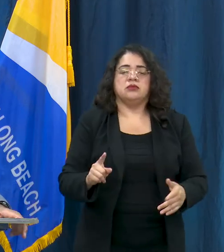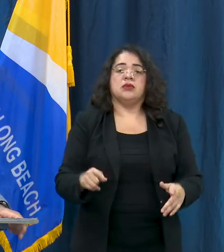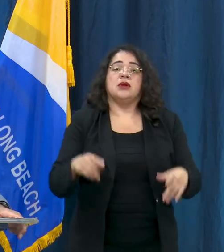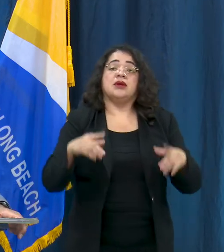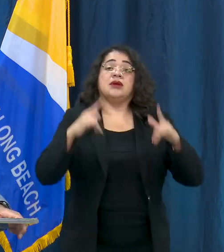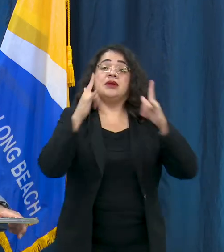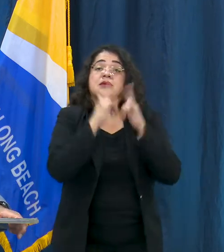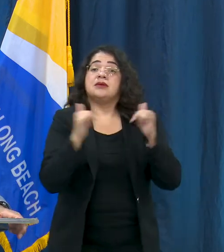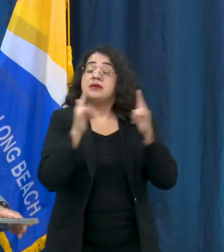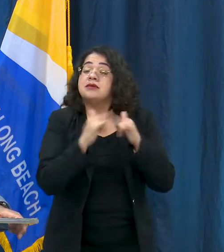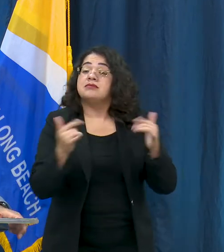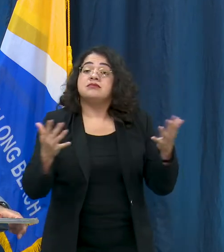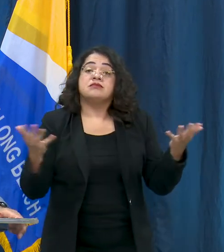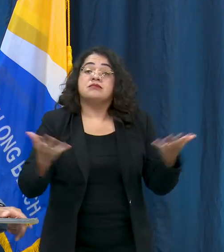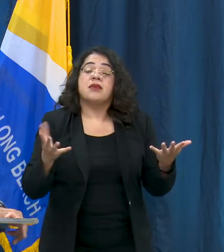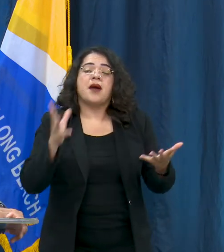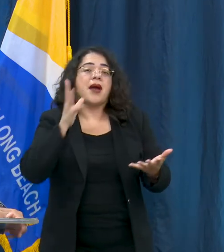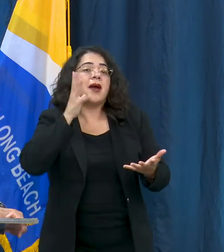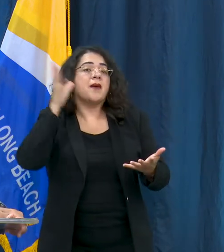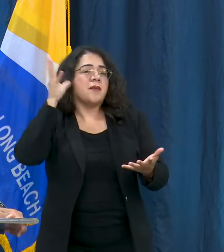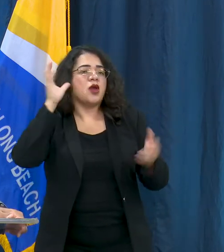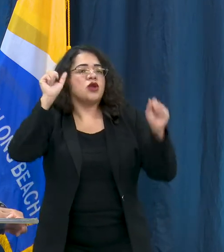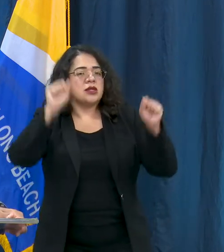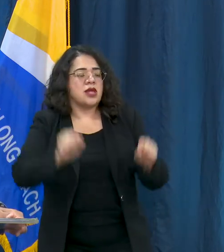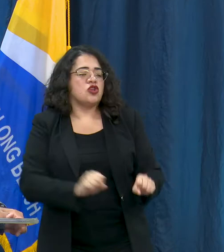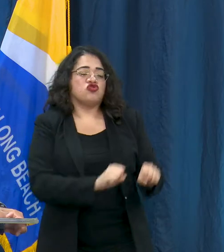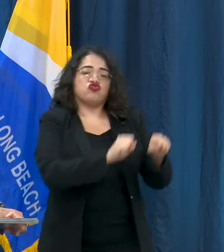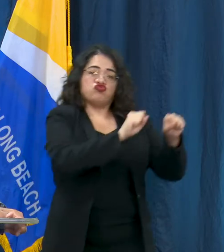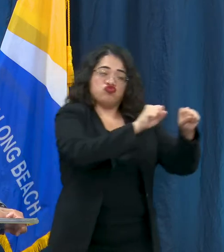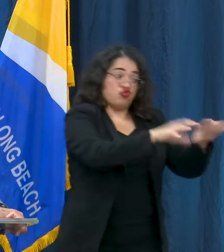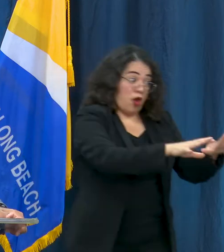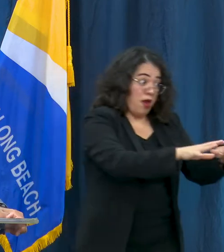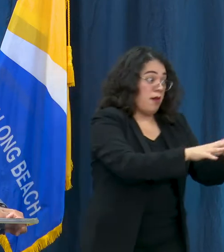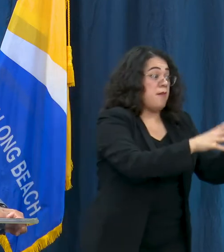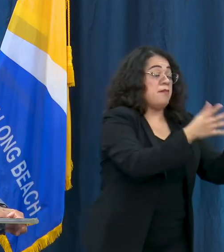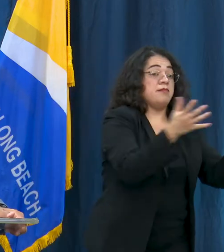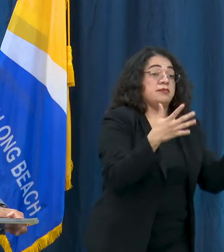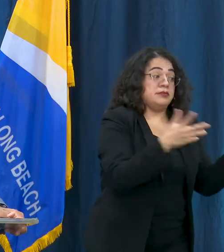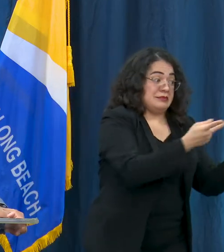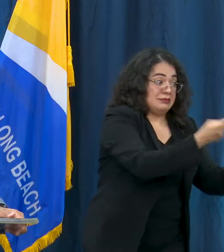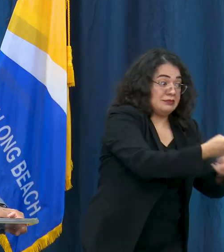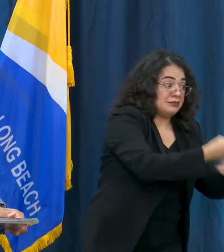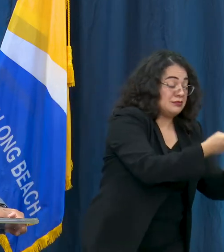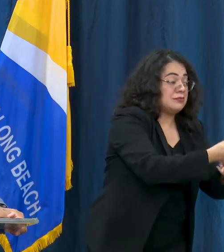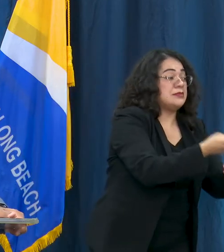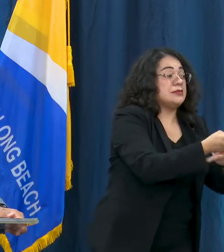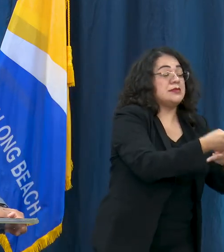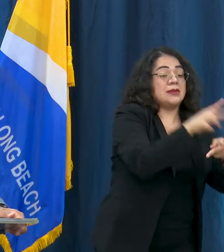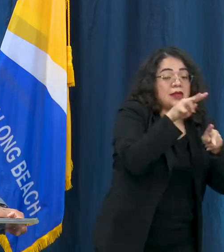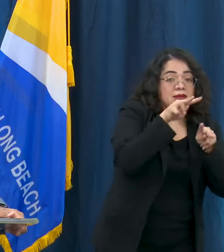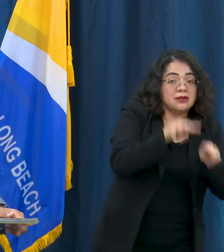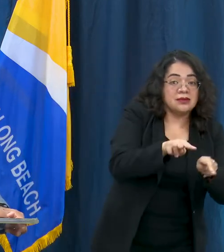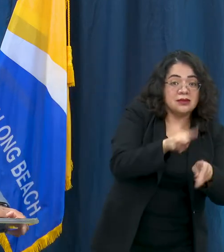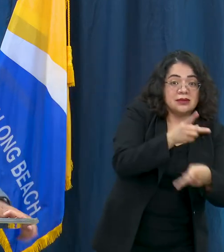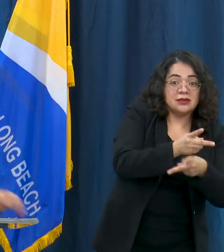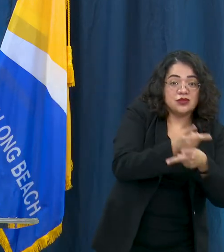for parents to leave their kids really for child care, for child supervision, so that parents can go to work and